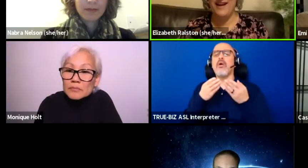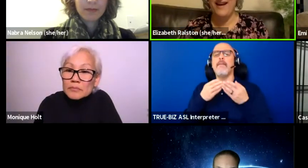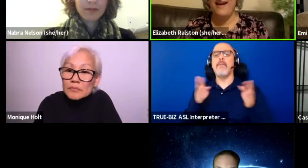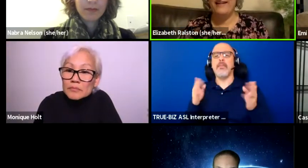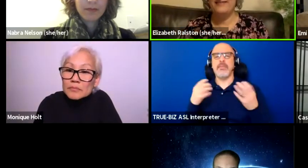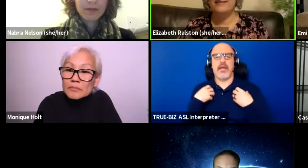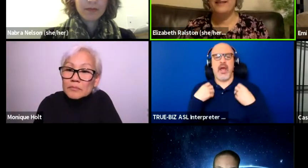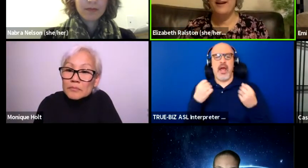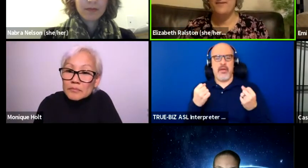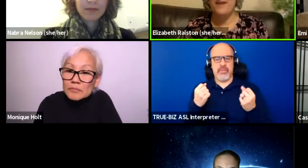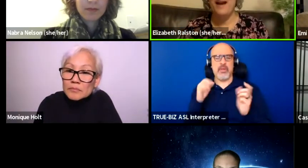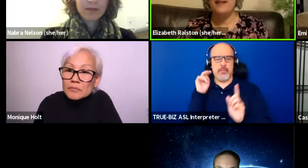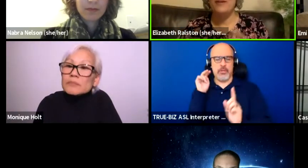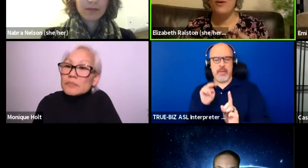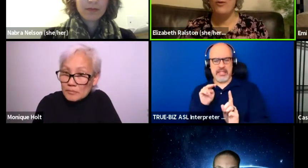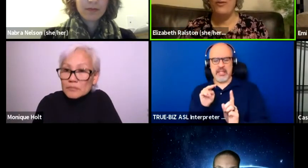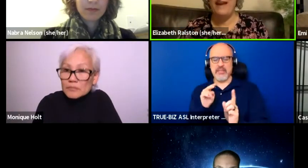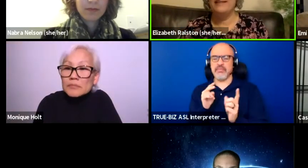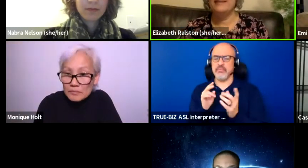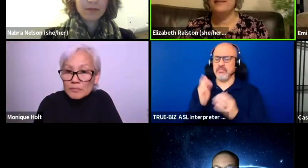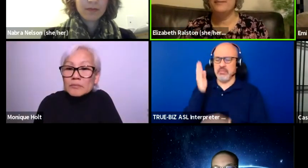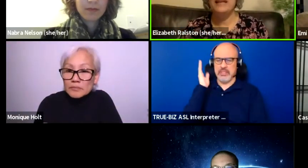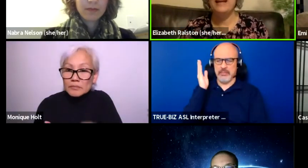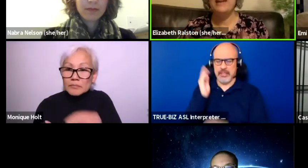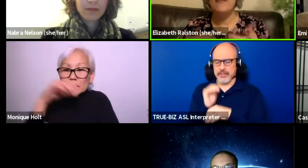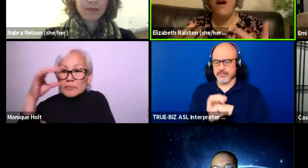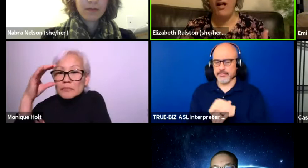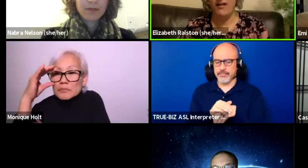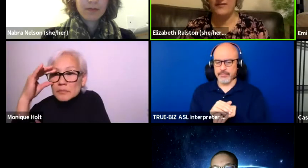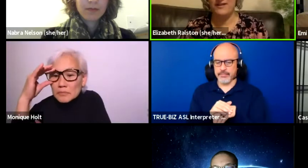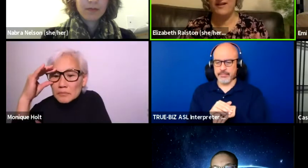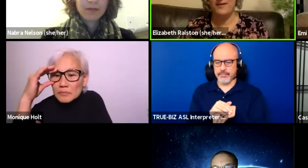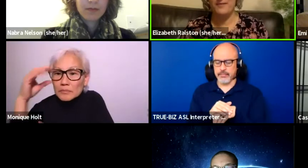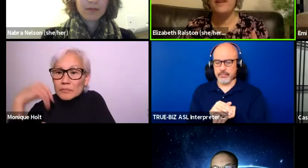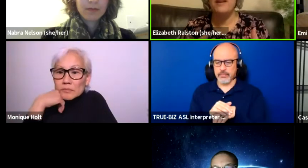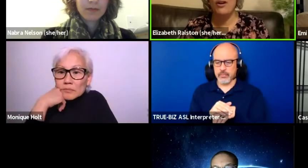and I know that being involved in the arts